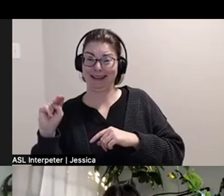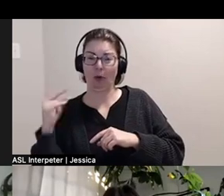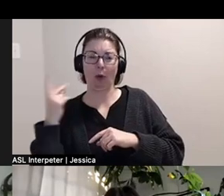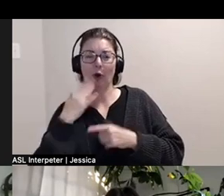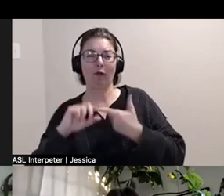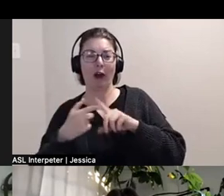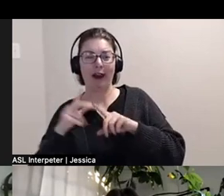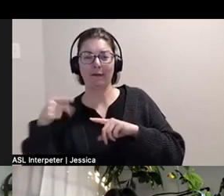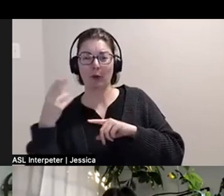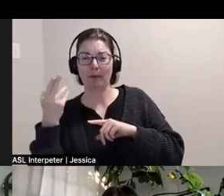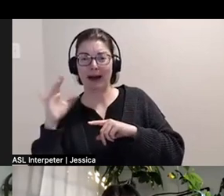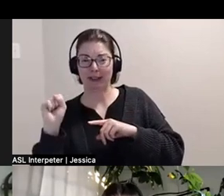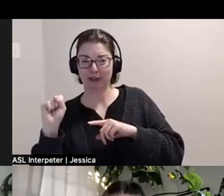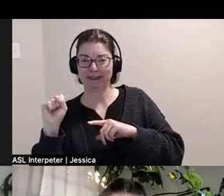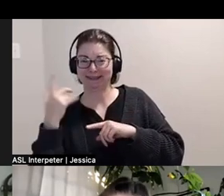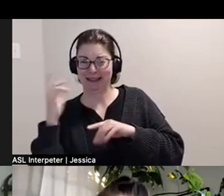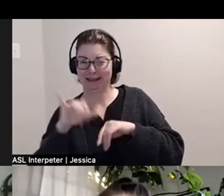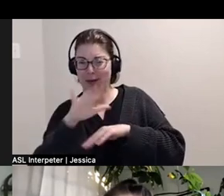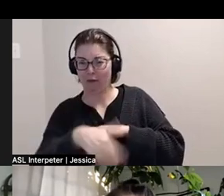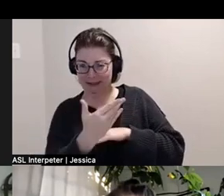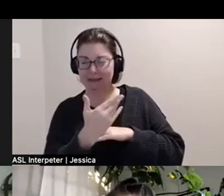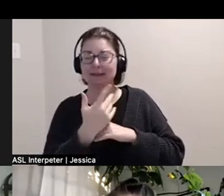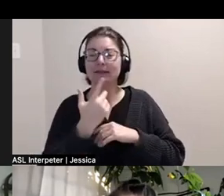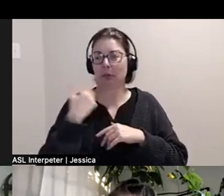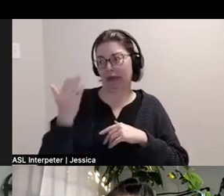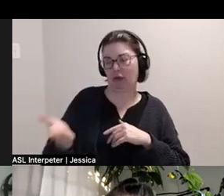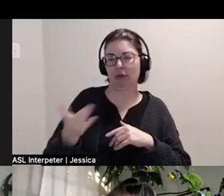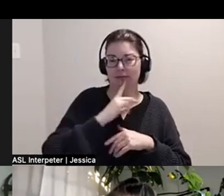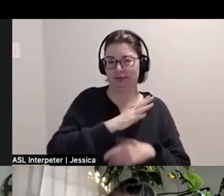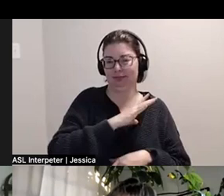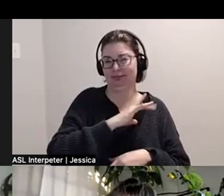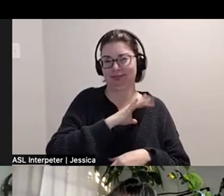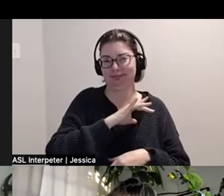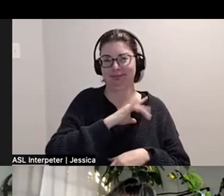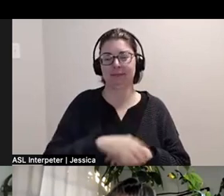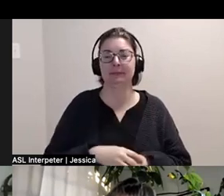and like you know, was just there. That was really lovely.